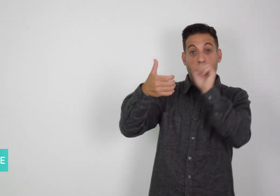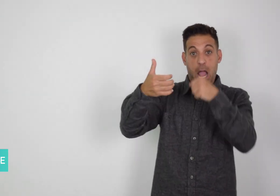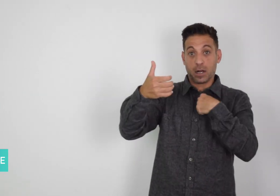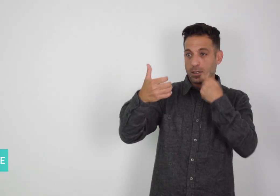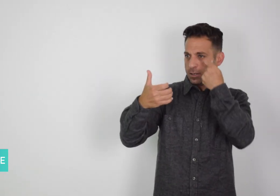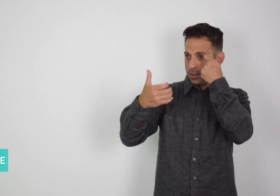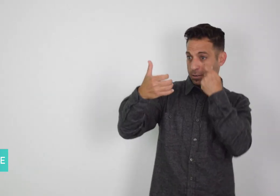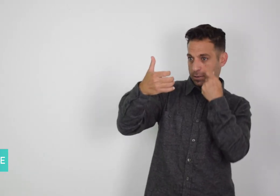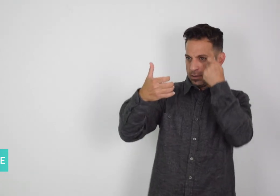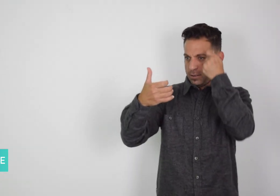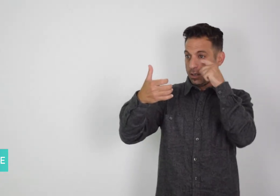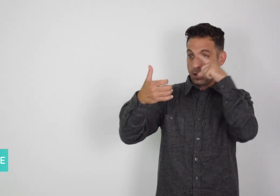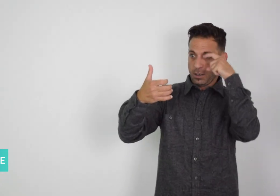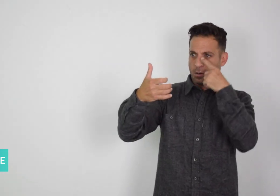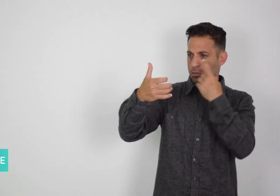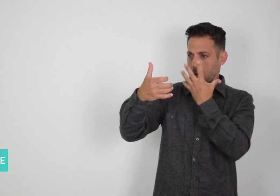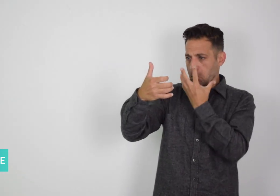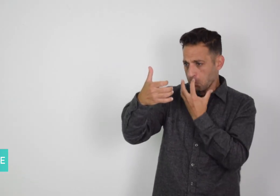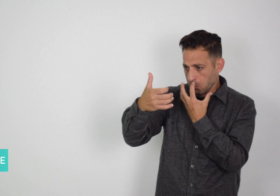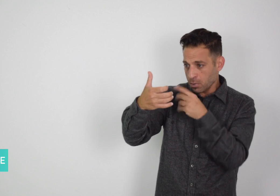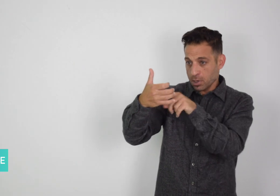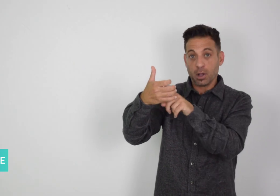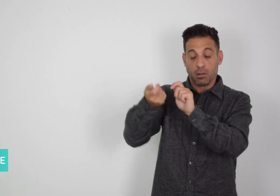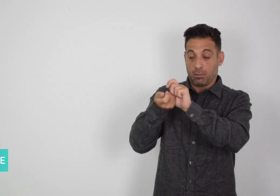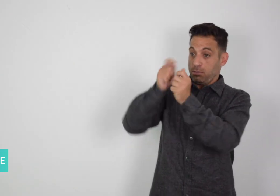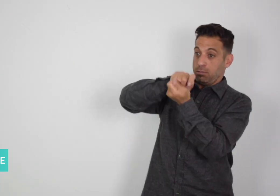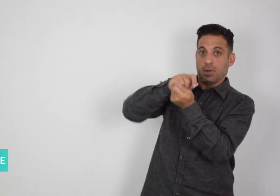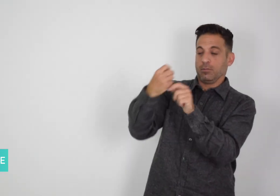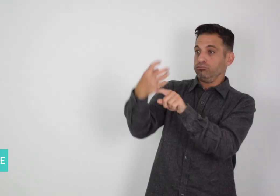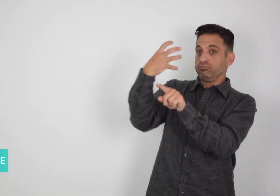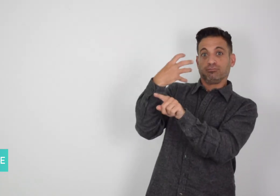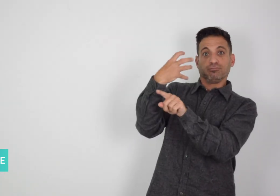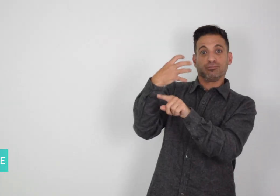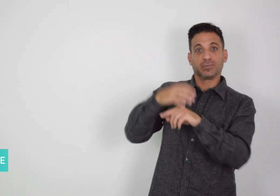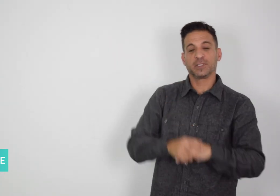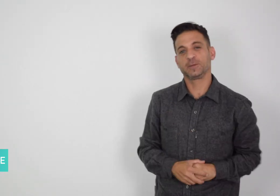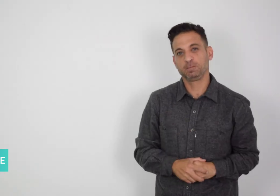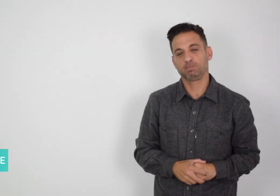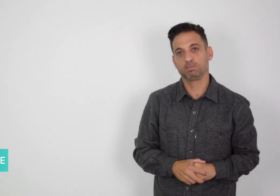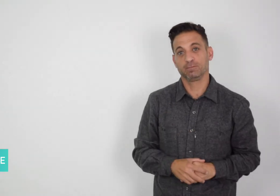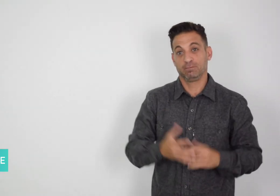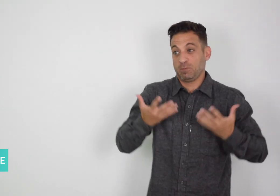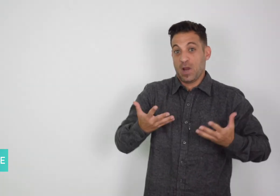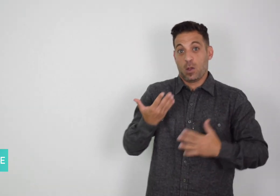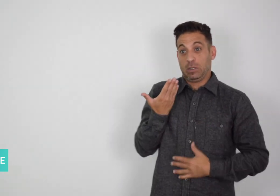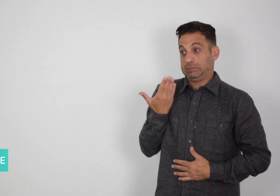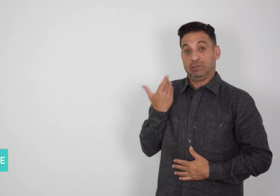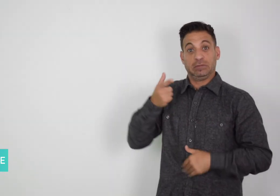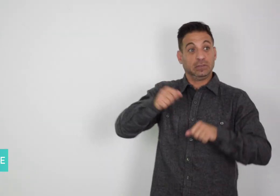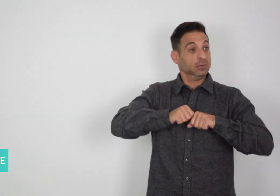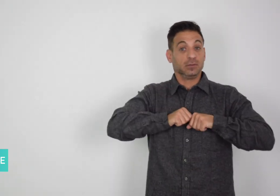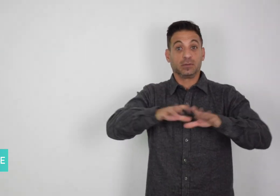facial expressions and emotions. In the latest update,